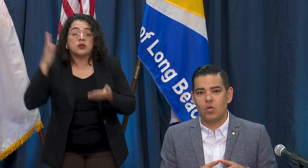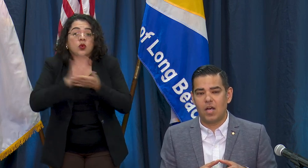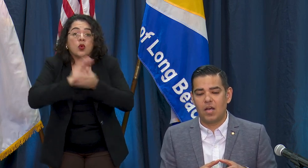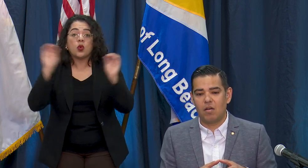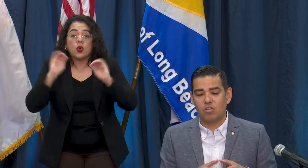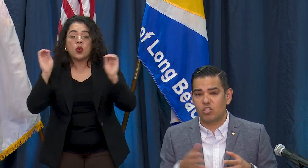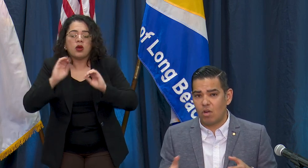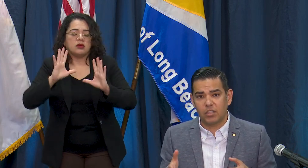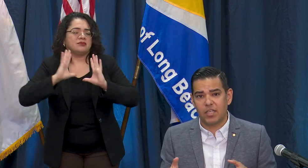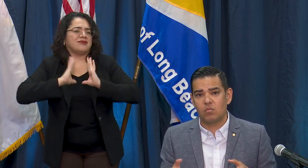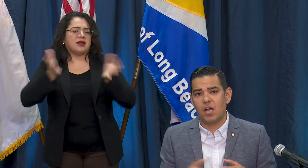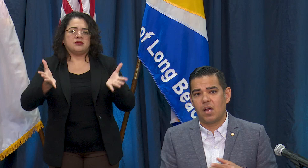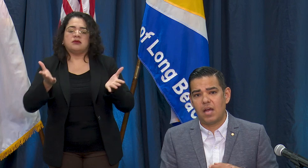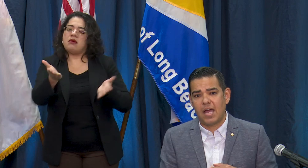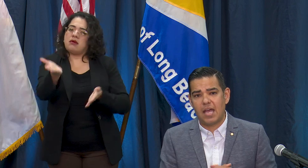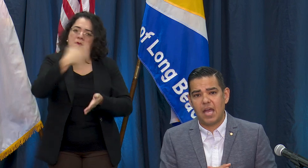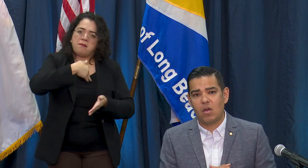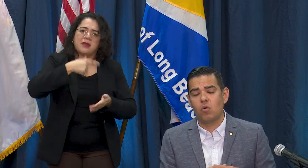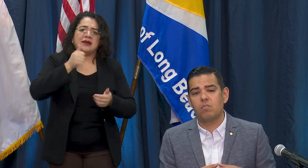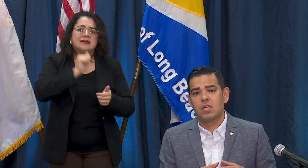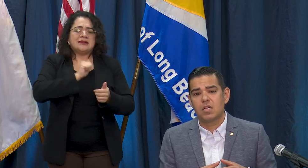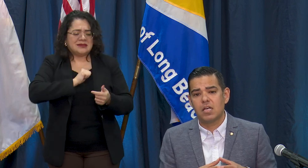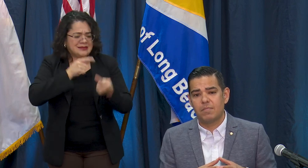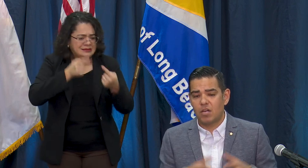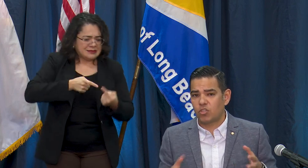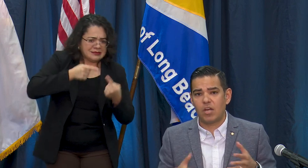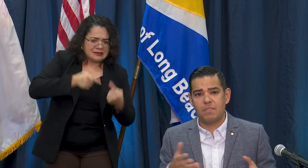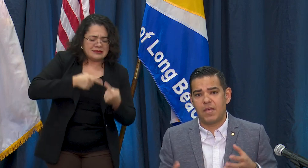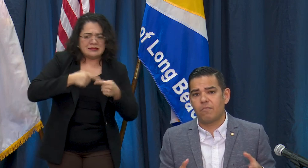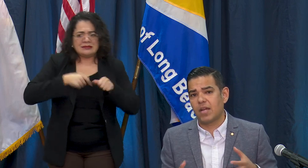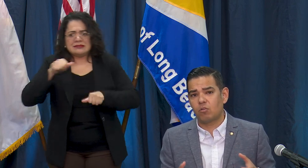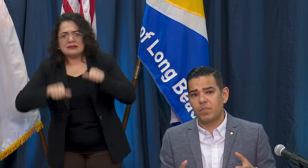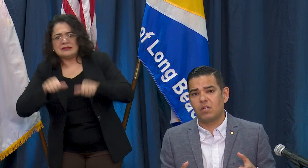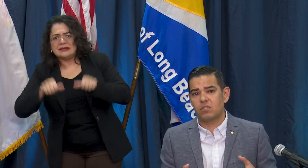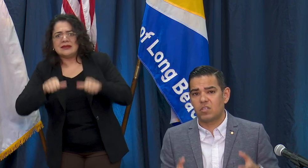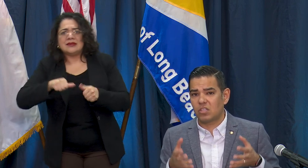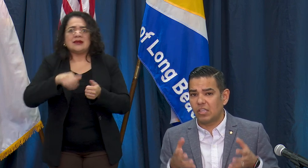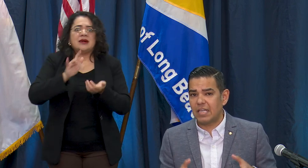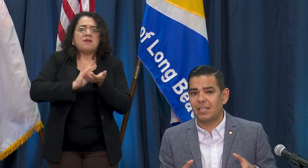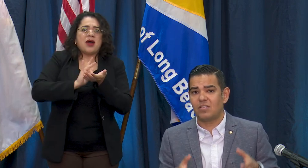are struggling at home and not sure how to pay for medical bills, this clinic is